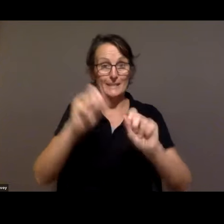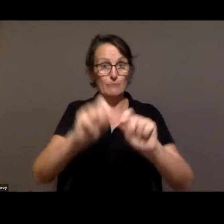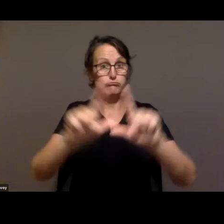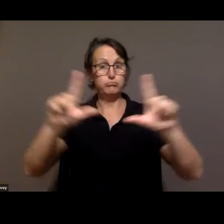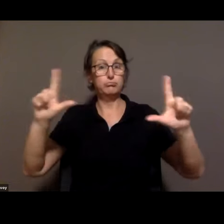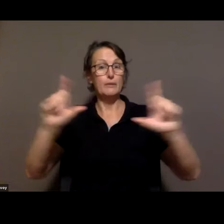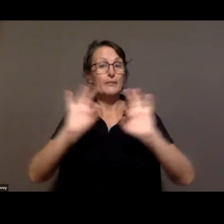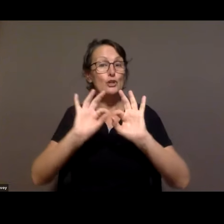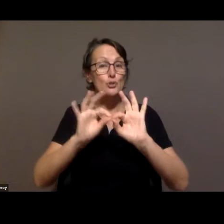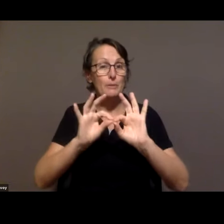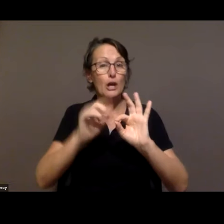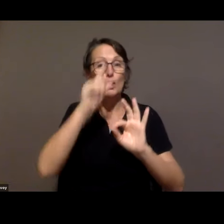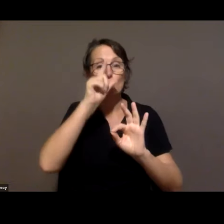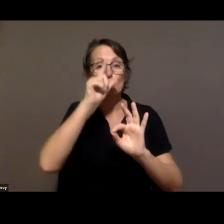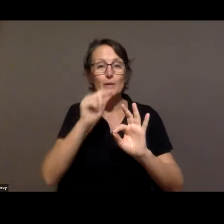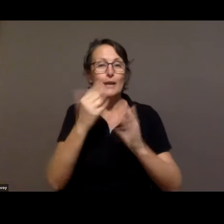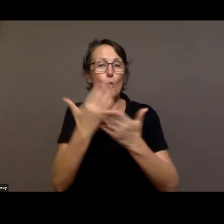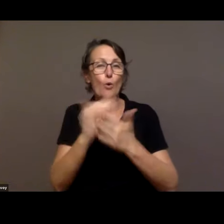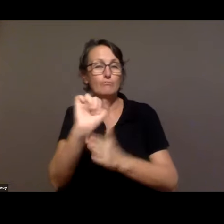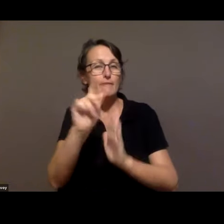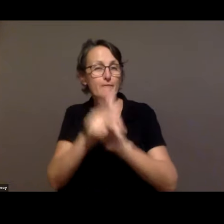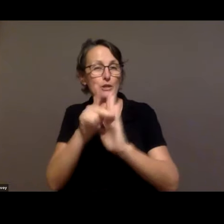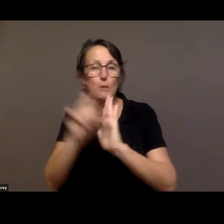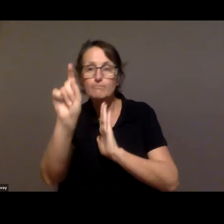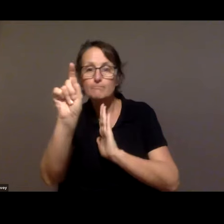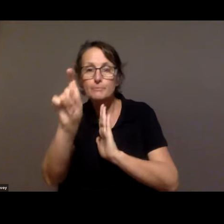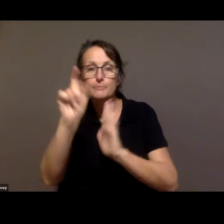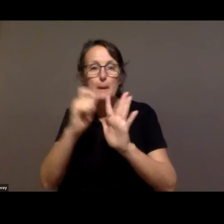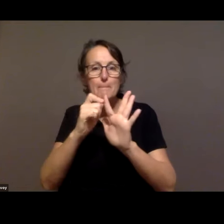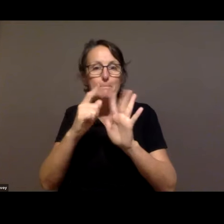Auslan interpreter you can scroll over their video and pin that video.